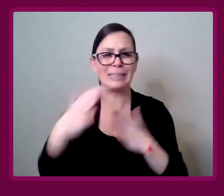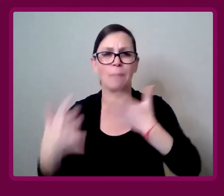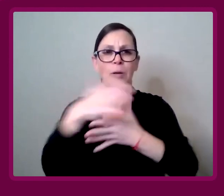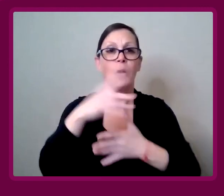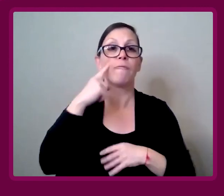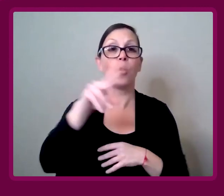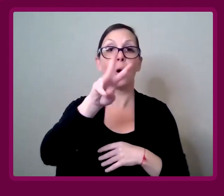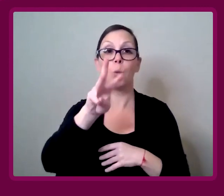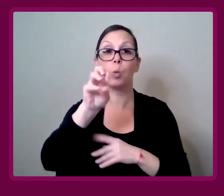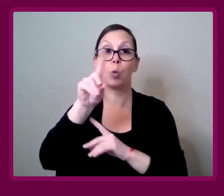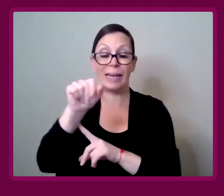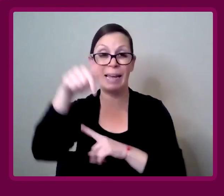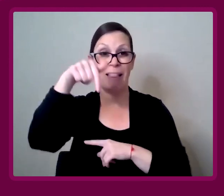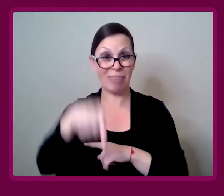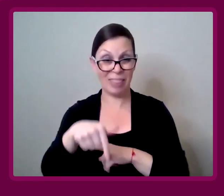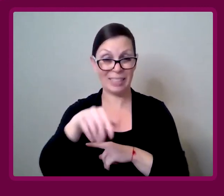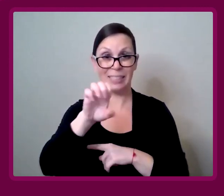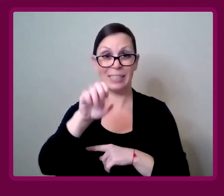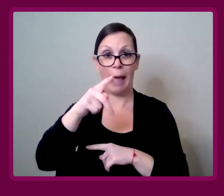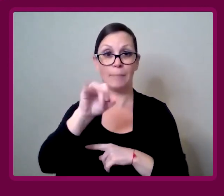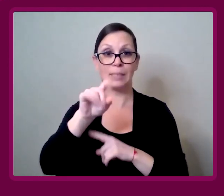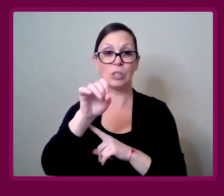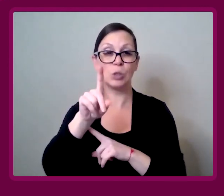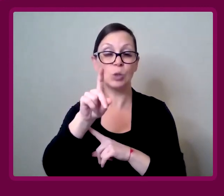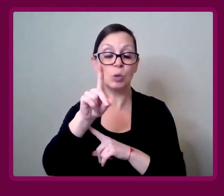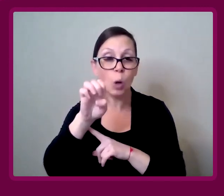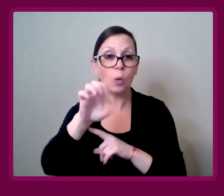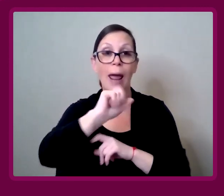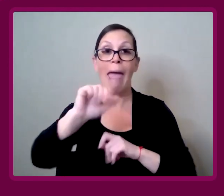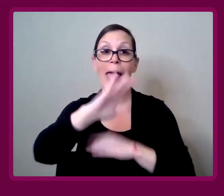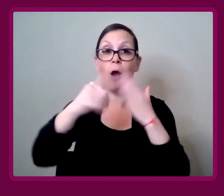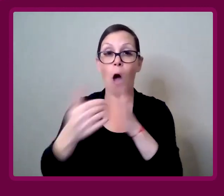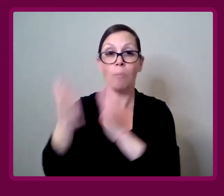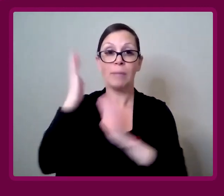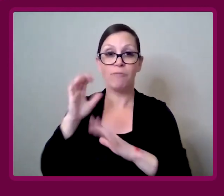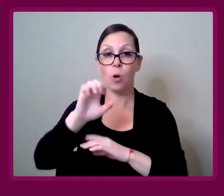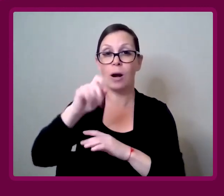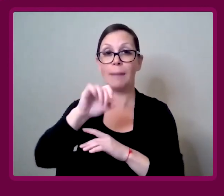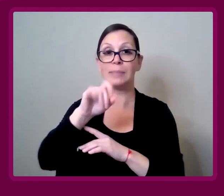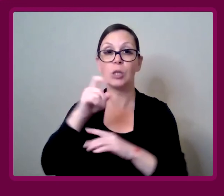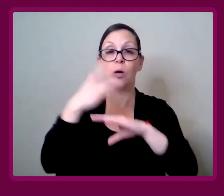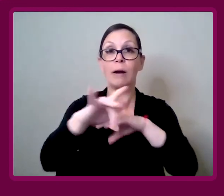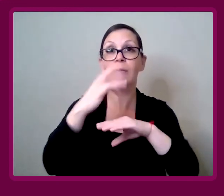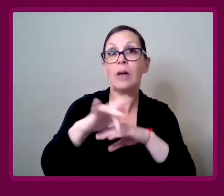is a top priority for WID, this episode, and all of our past episodes of our podcast, are